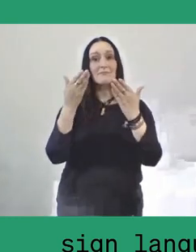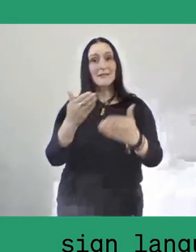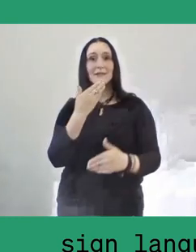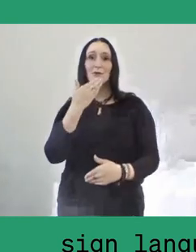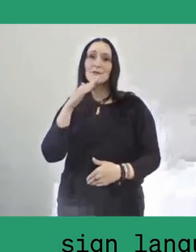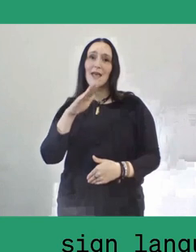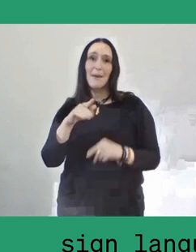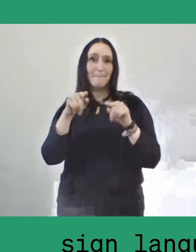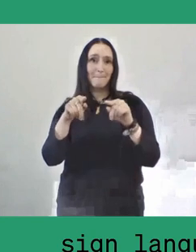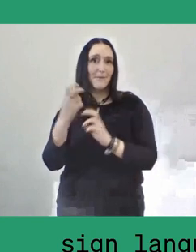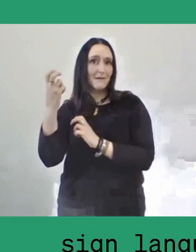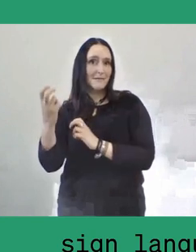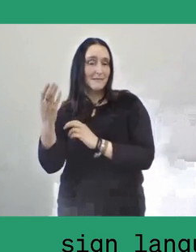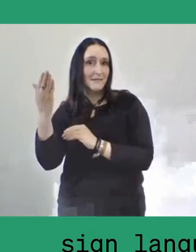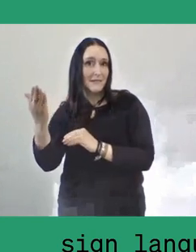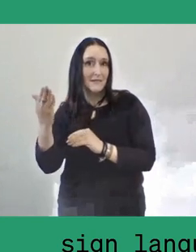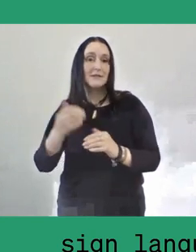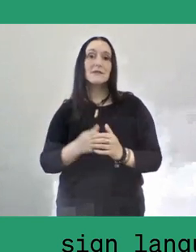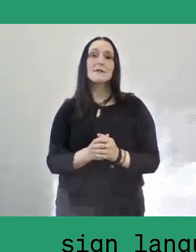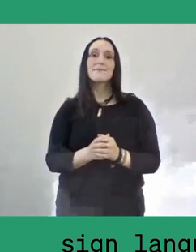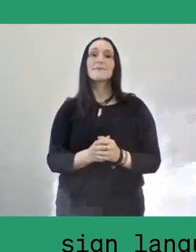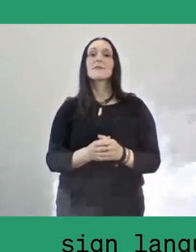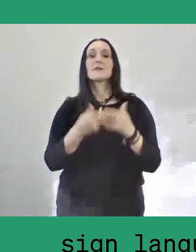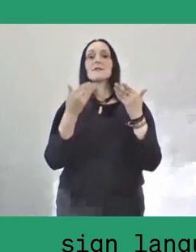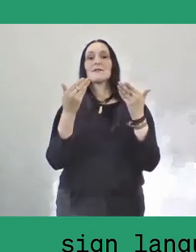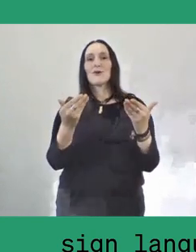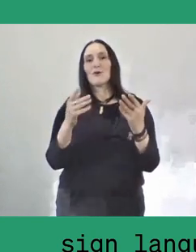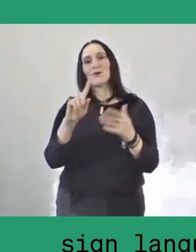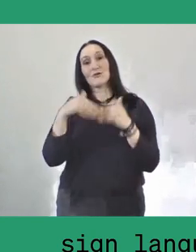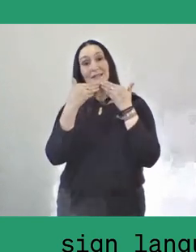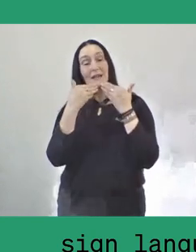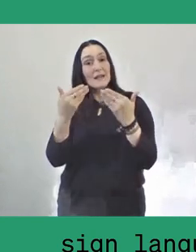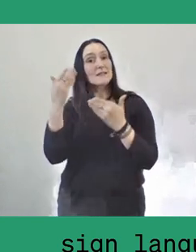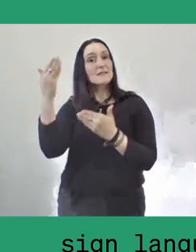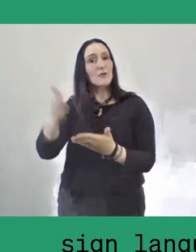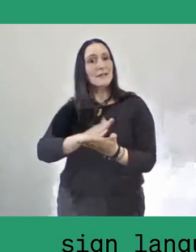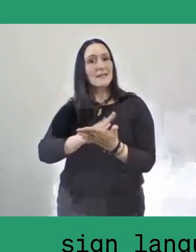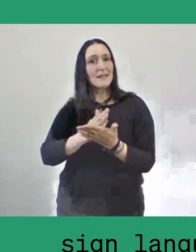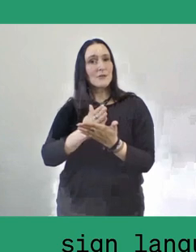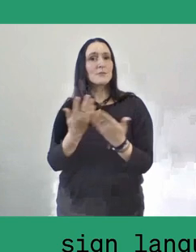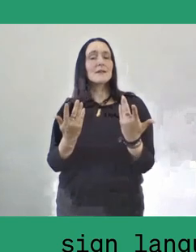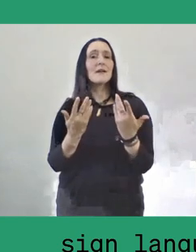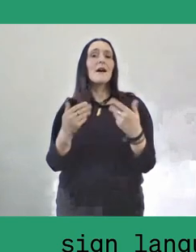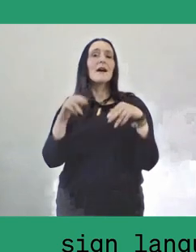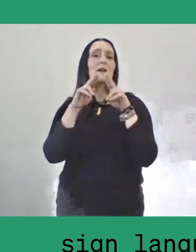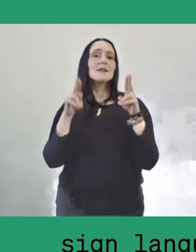As well as special thanks to Undine Schäfer, who has been interpreting in international sign language.